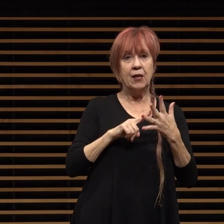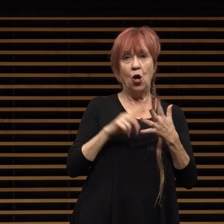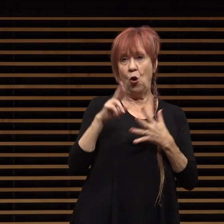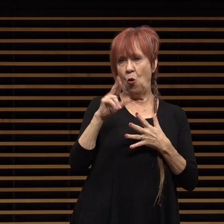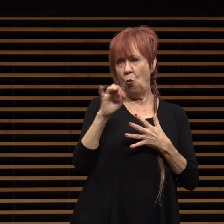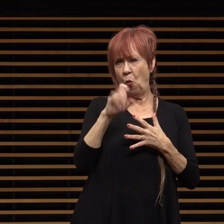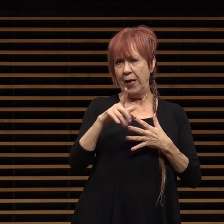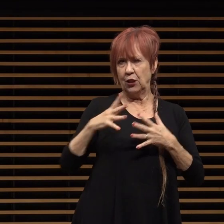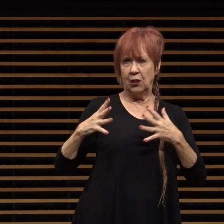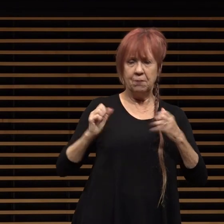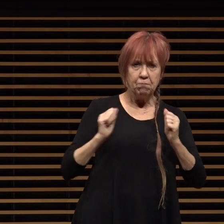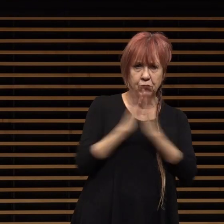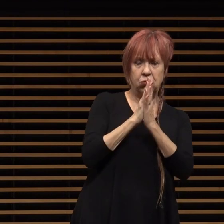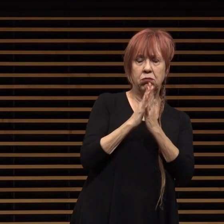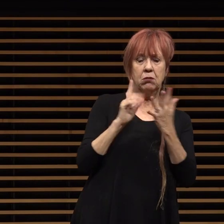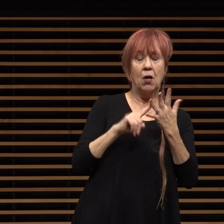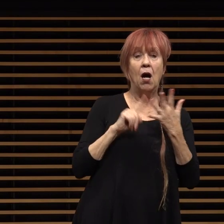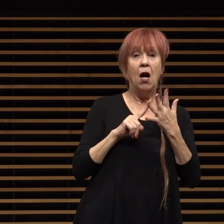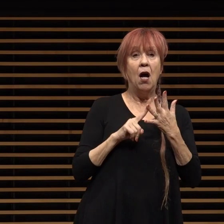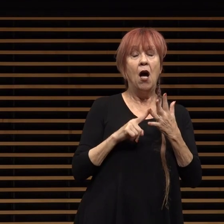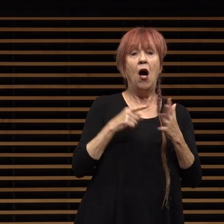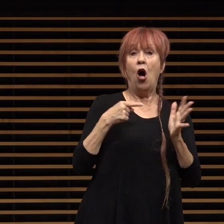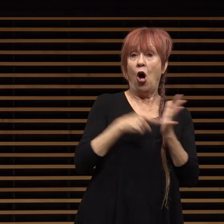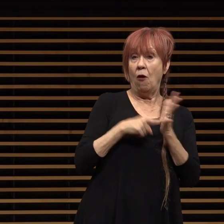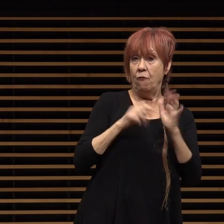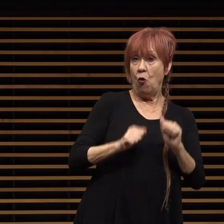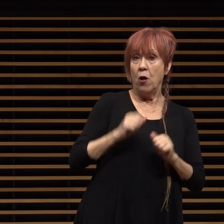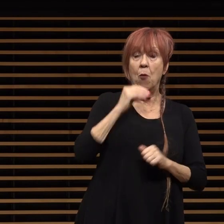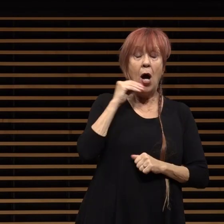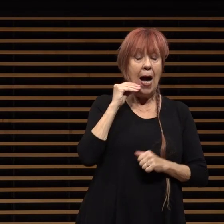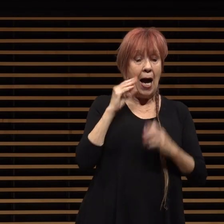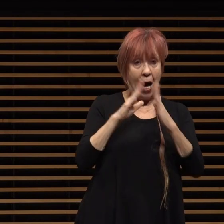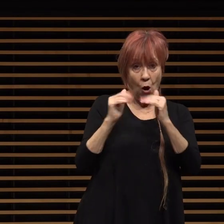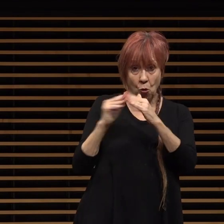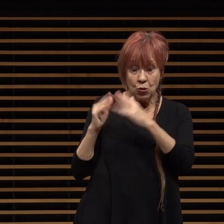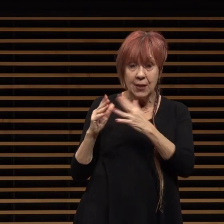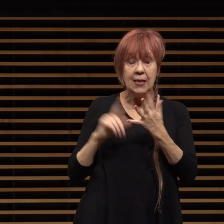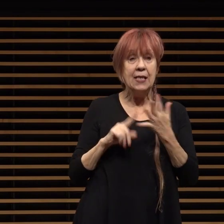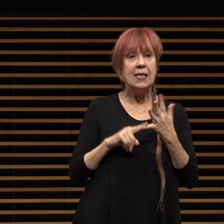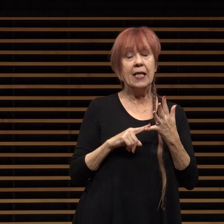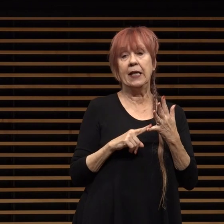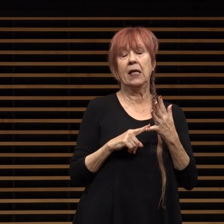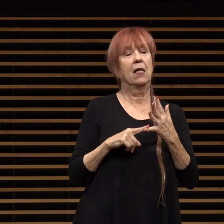affordable housing pedestrian safety